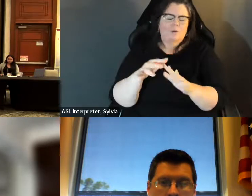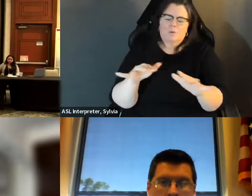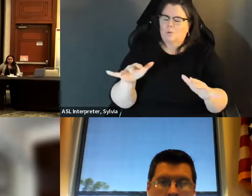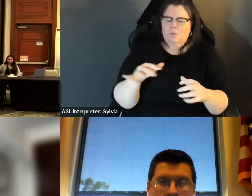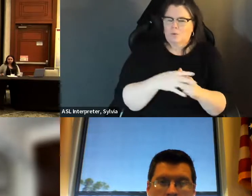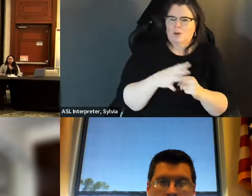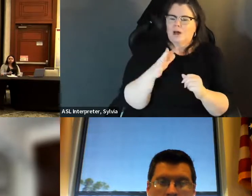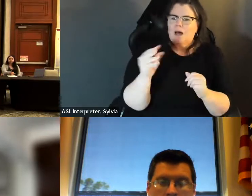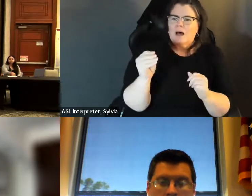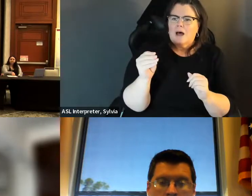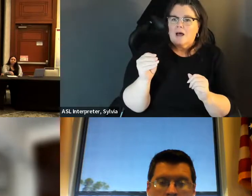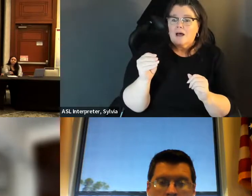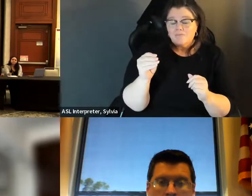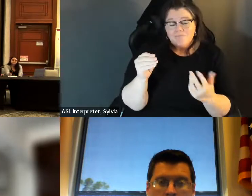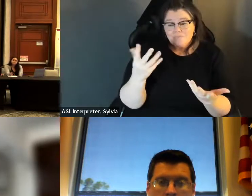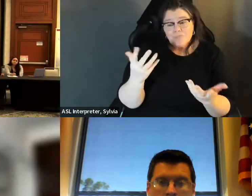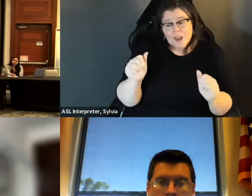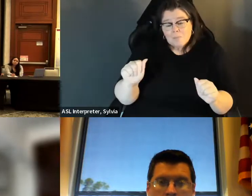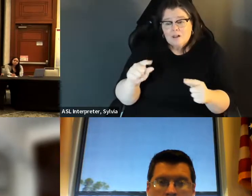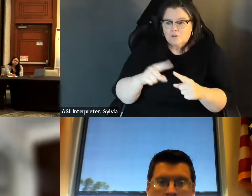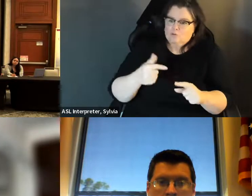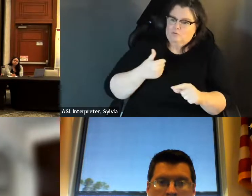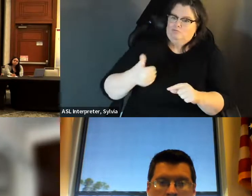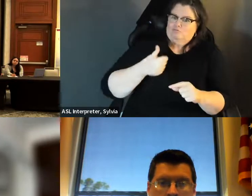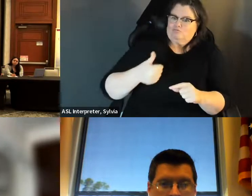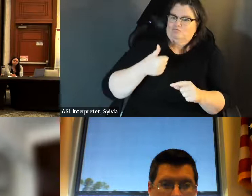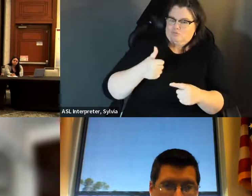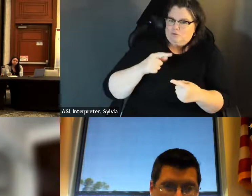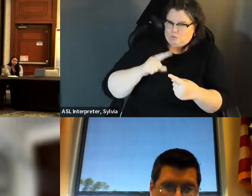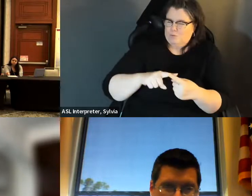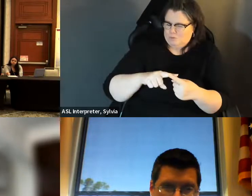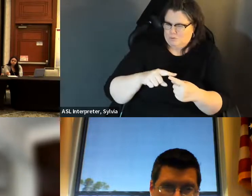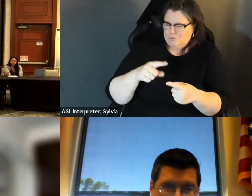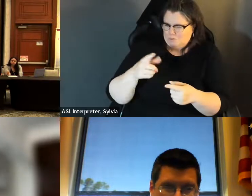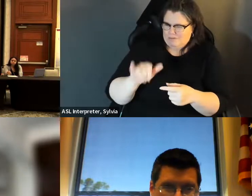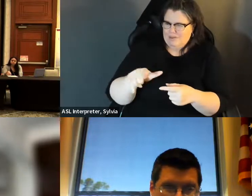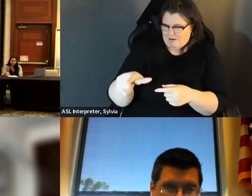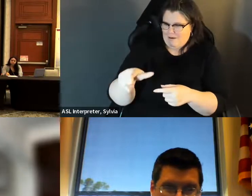that folks have to carry. So another, you kind of mentioned , is our ability to actually get to the polls, and thankfully we have David here.